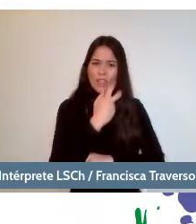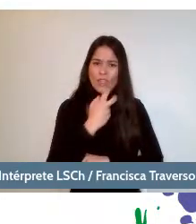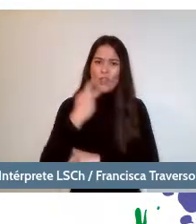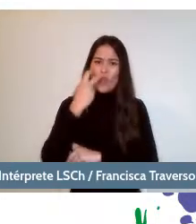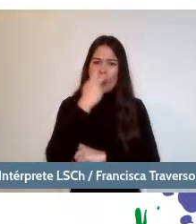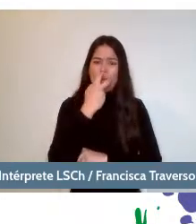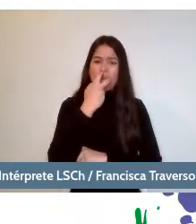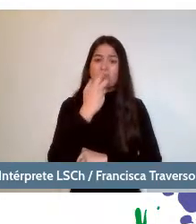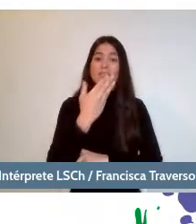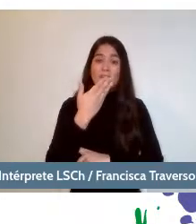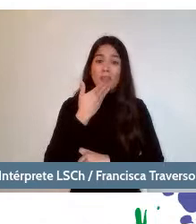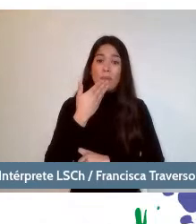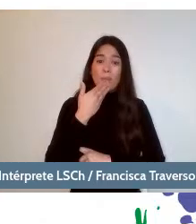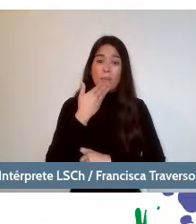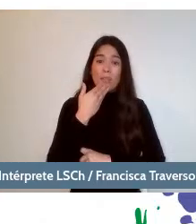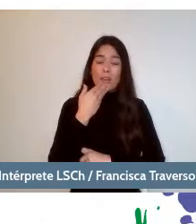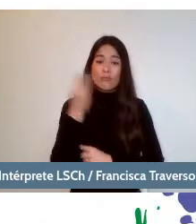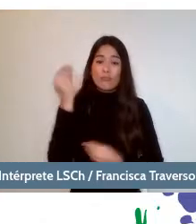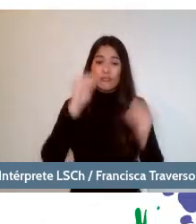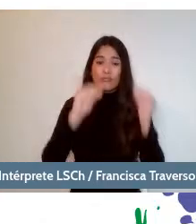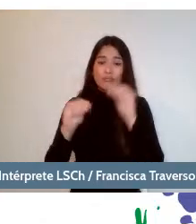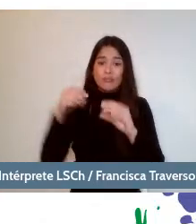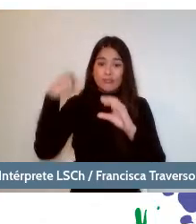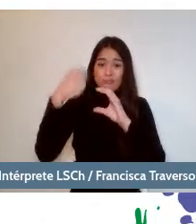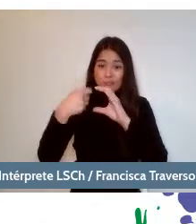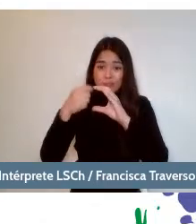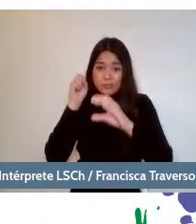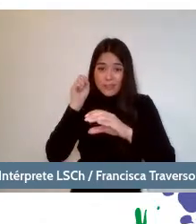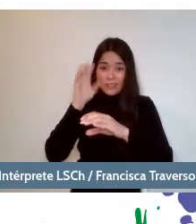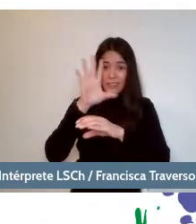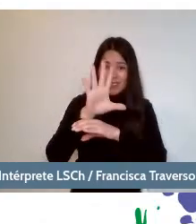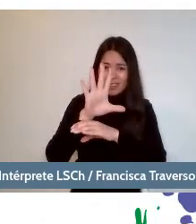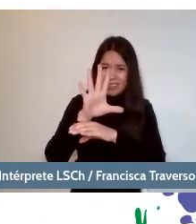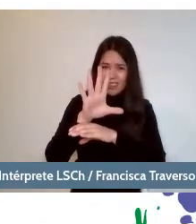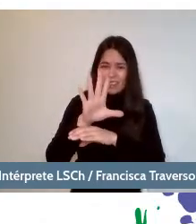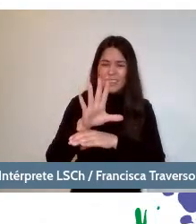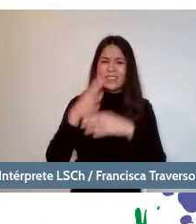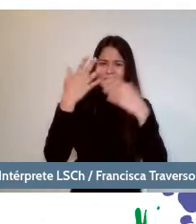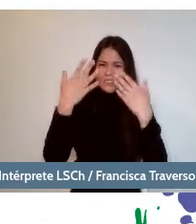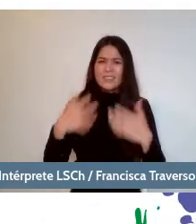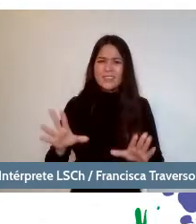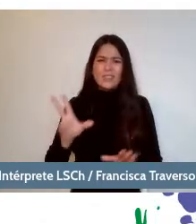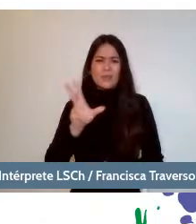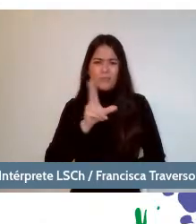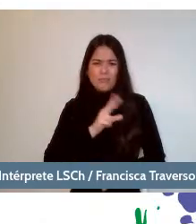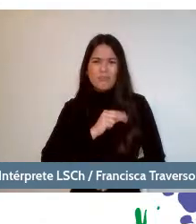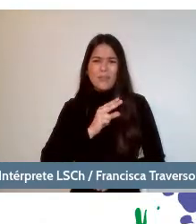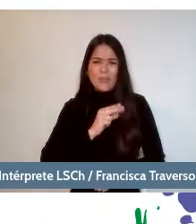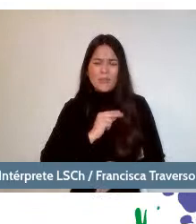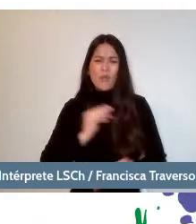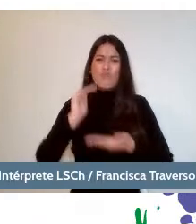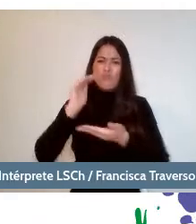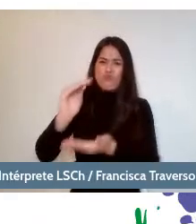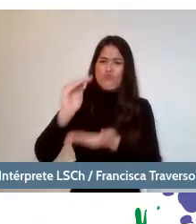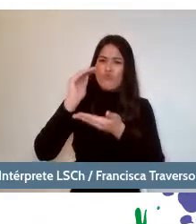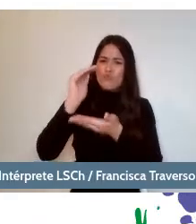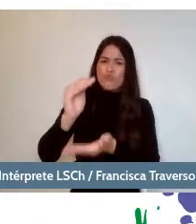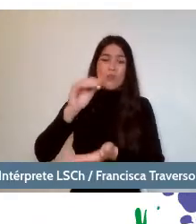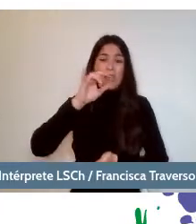He has received countless awards both in Chile and everywhere in the world